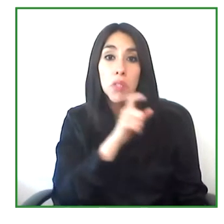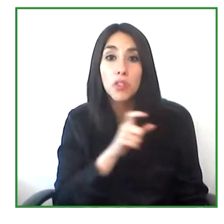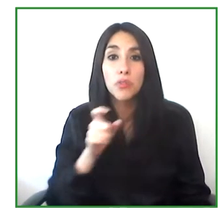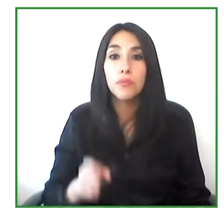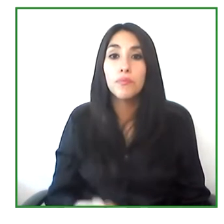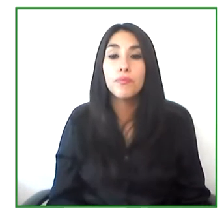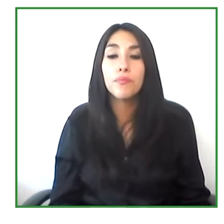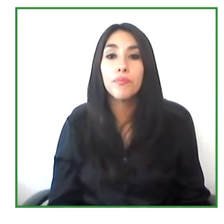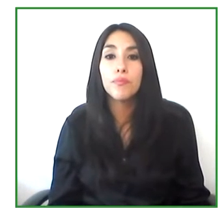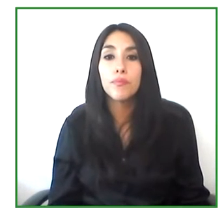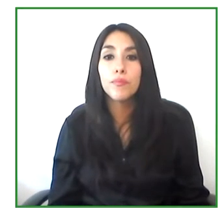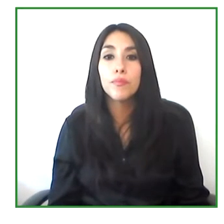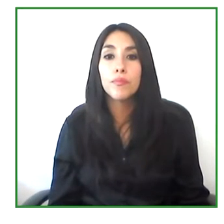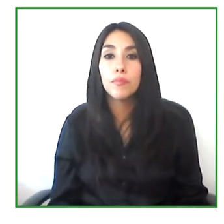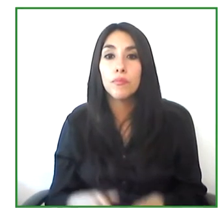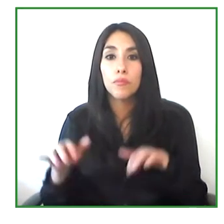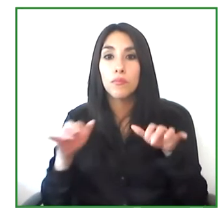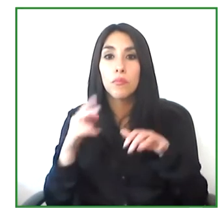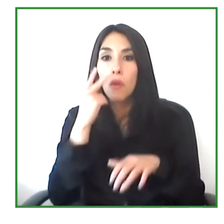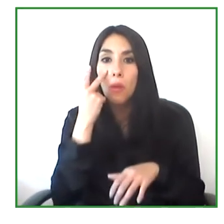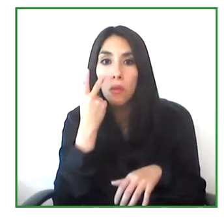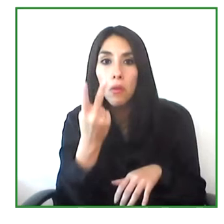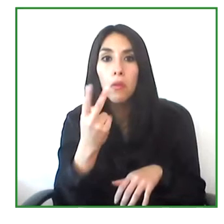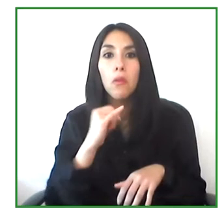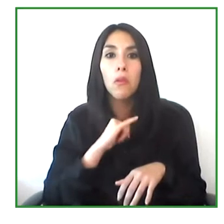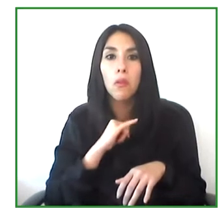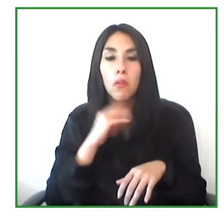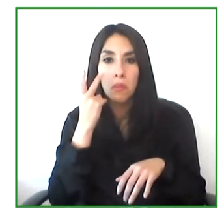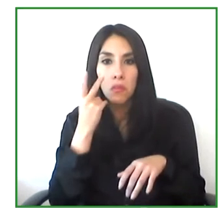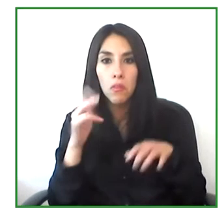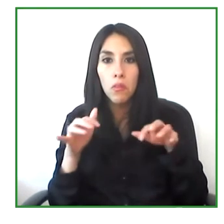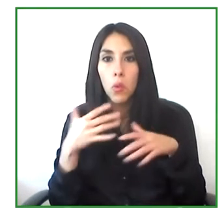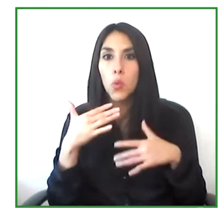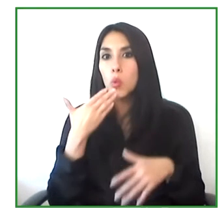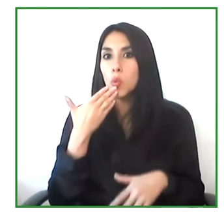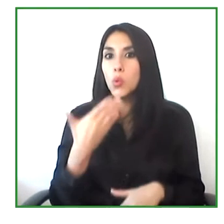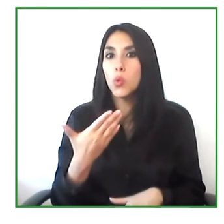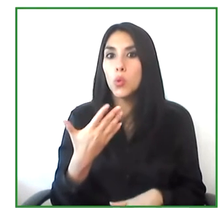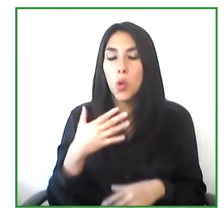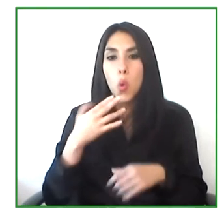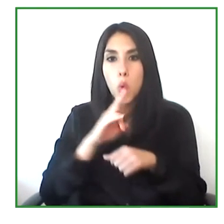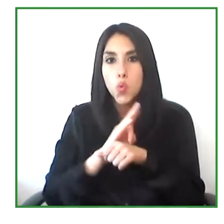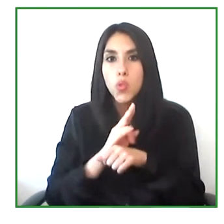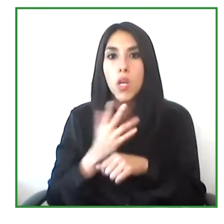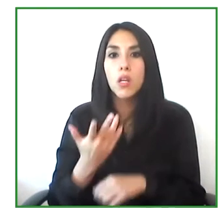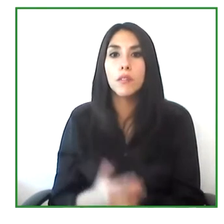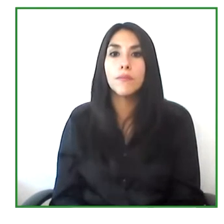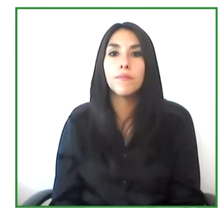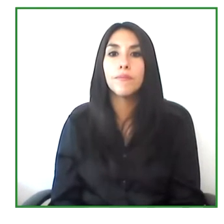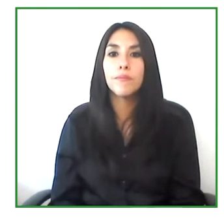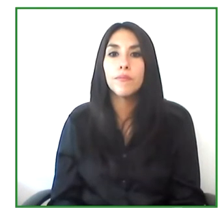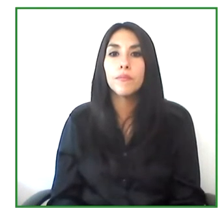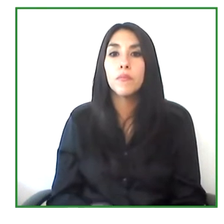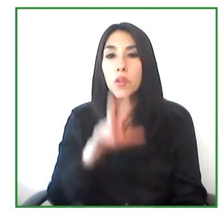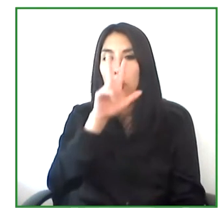feel much better when using computers and 80% of those users, according to the data provided